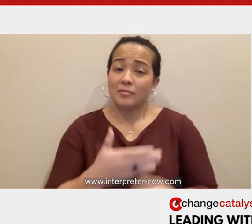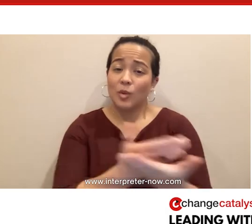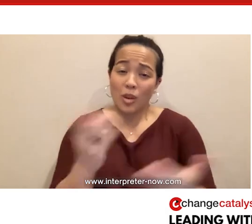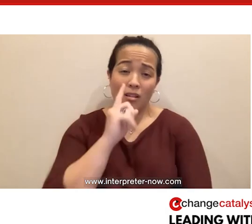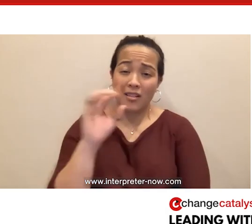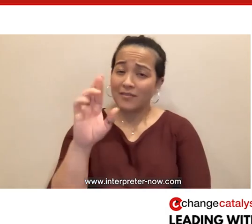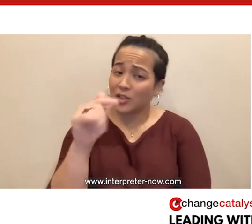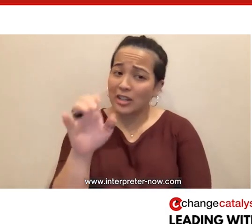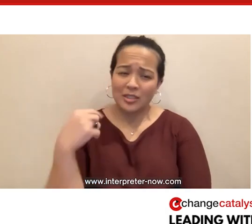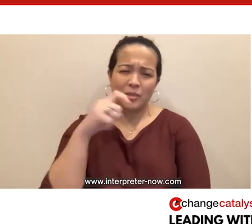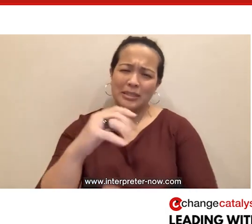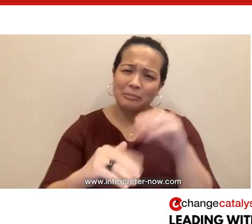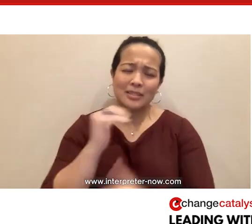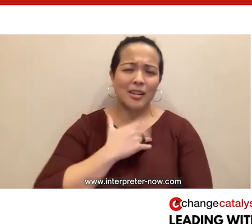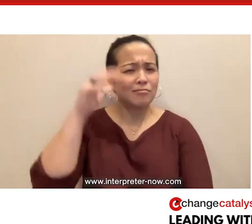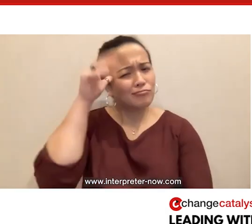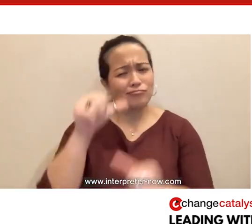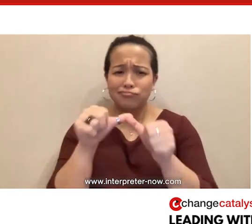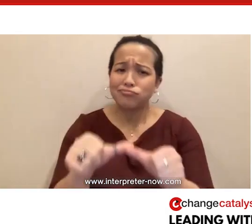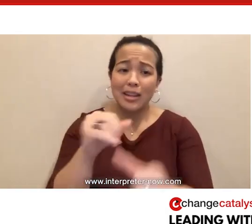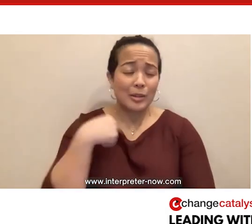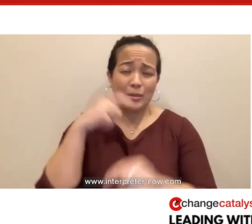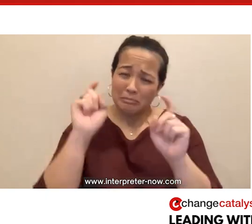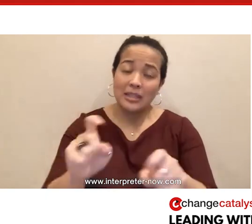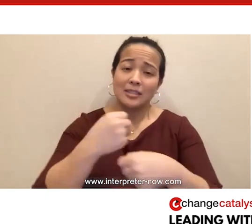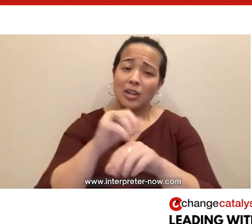We are fragile. We must build our resilience, and we must create a world where